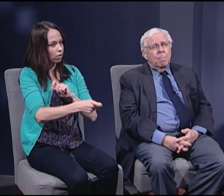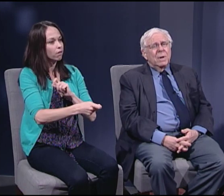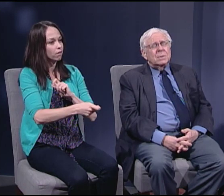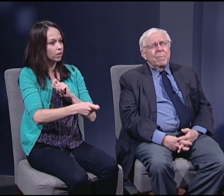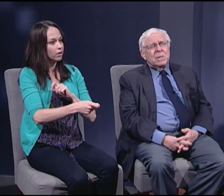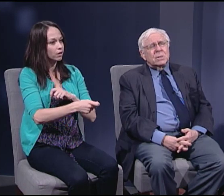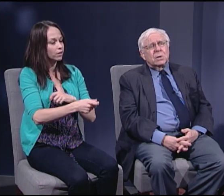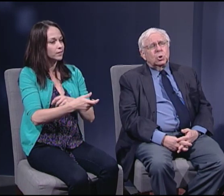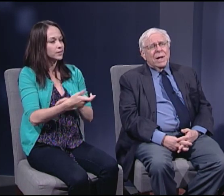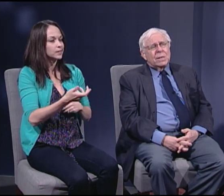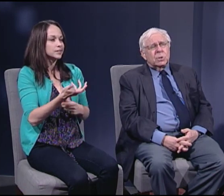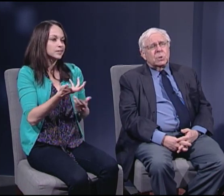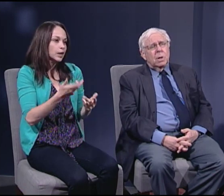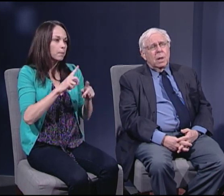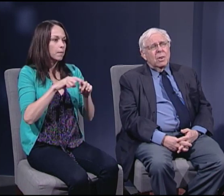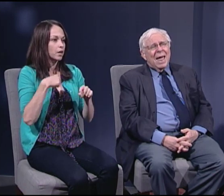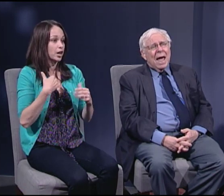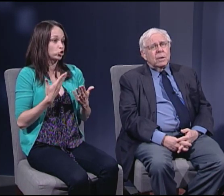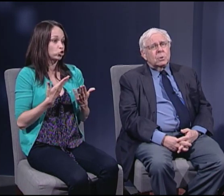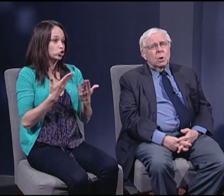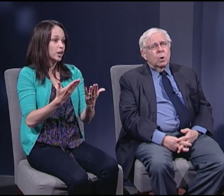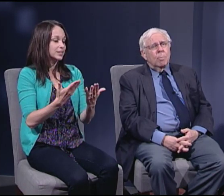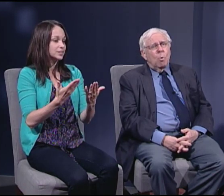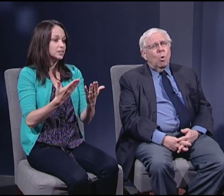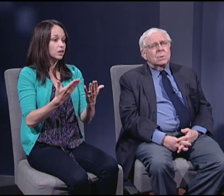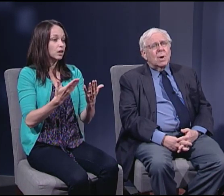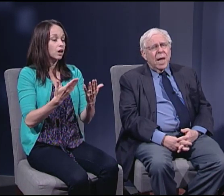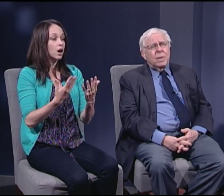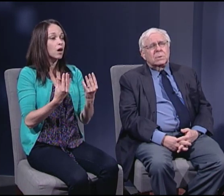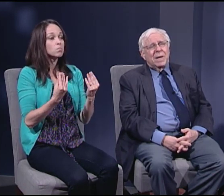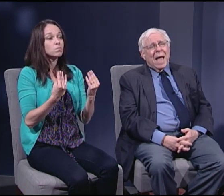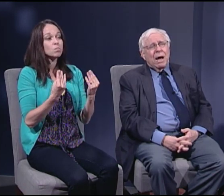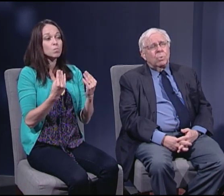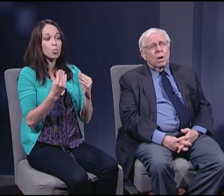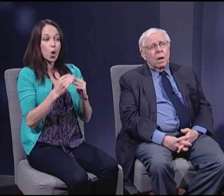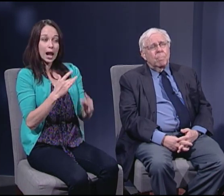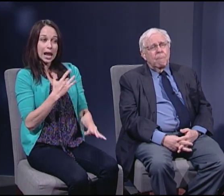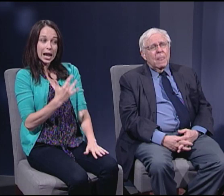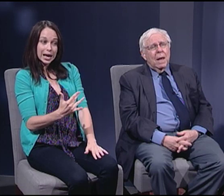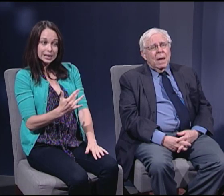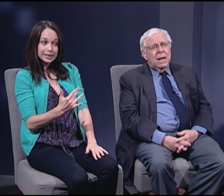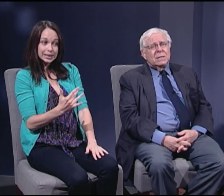But let me suggest that the more likely outcome is